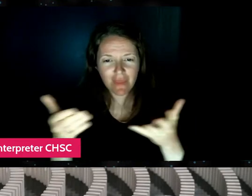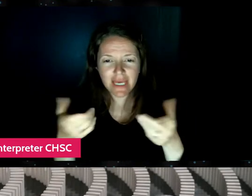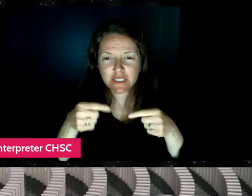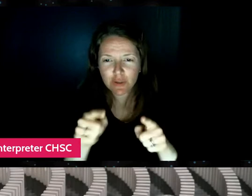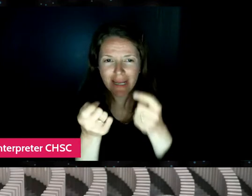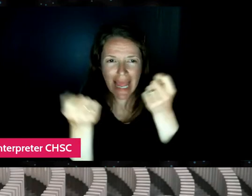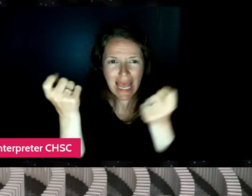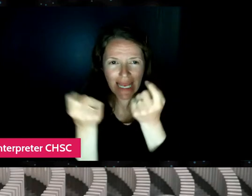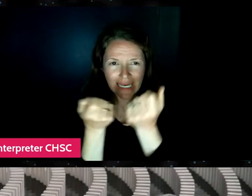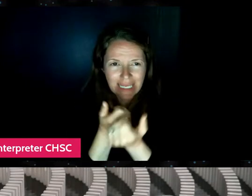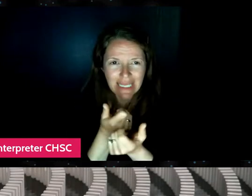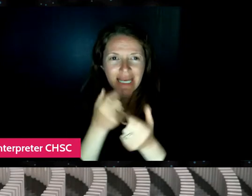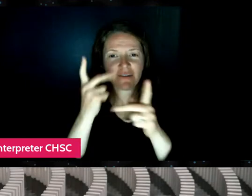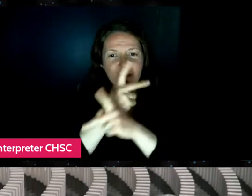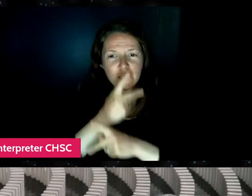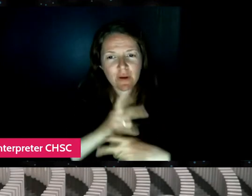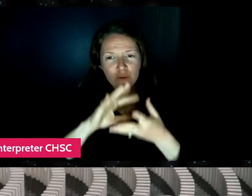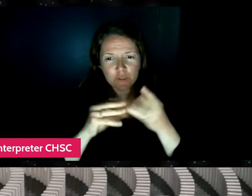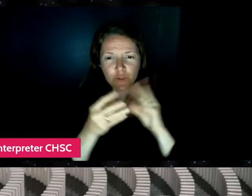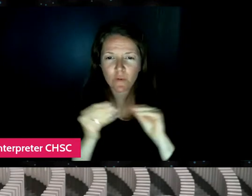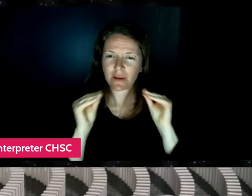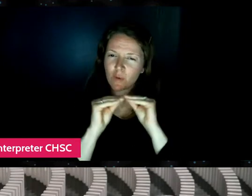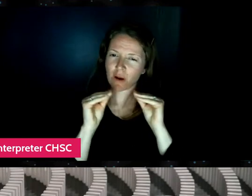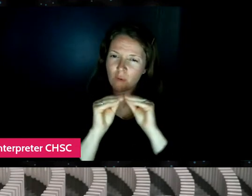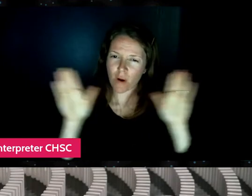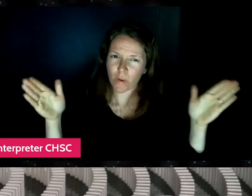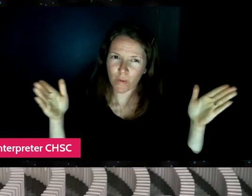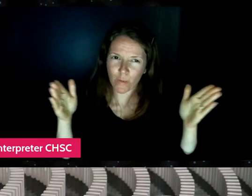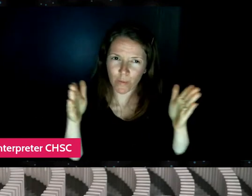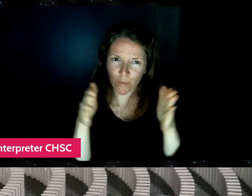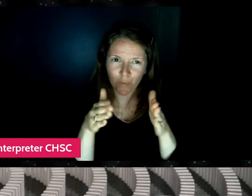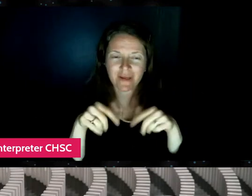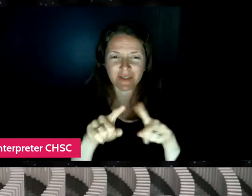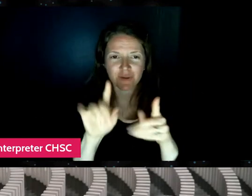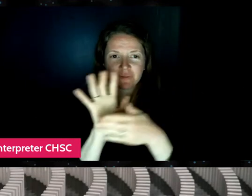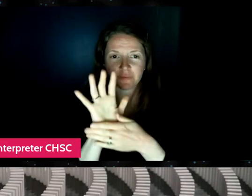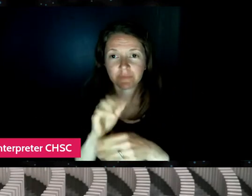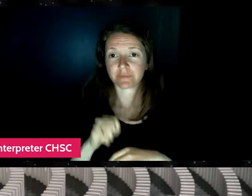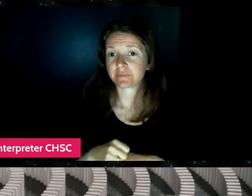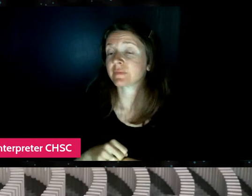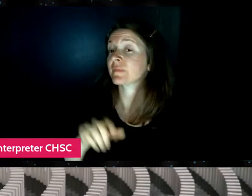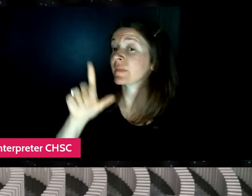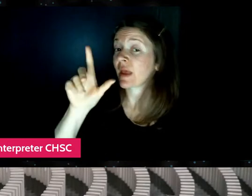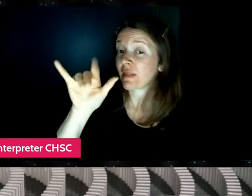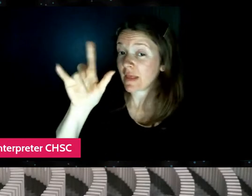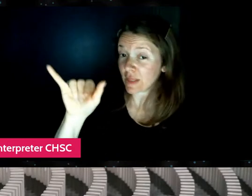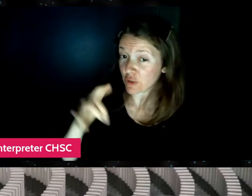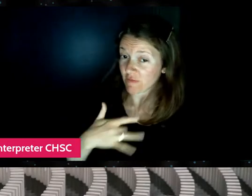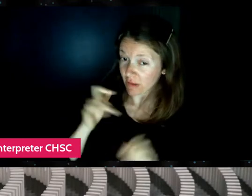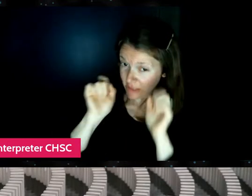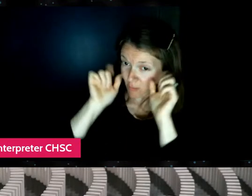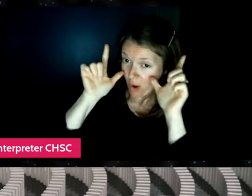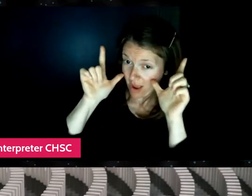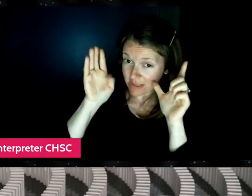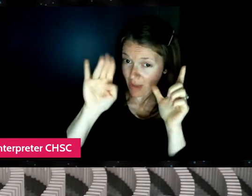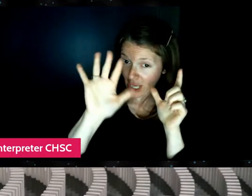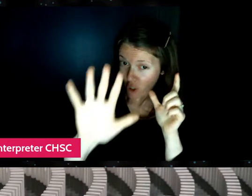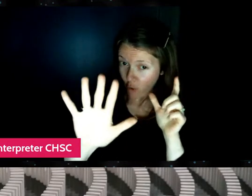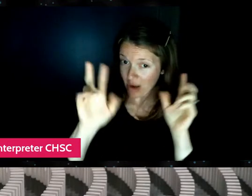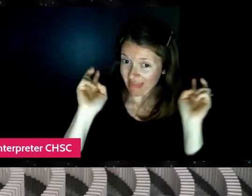more and more as he filmed. Lily, were you surprised by the story and like themes of your life that were told?